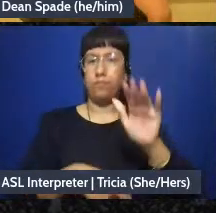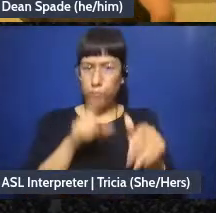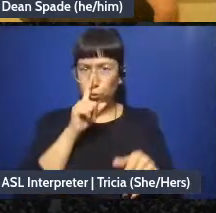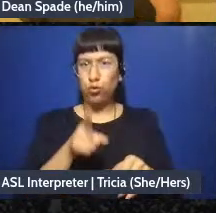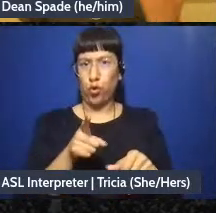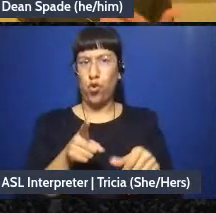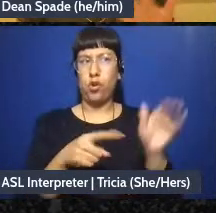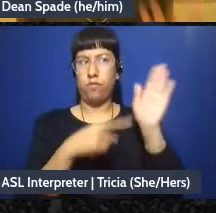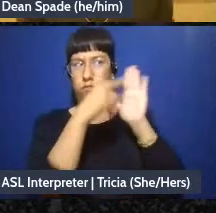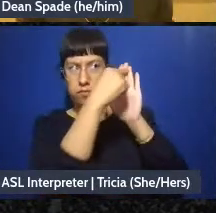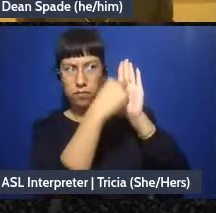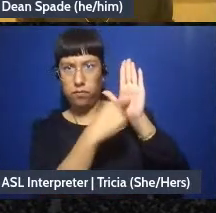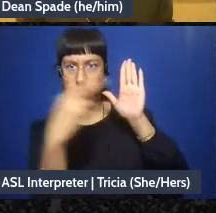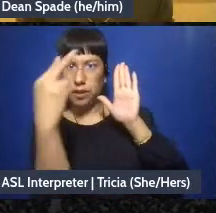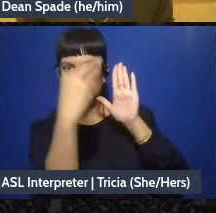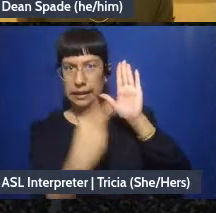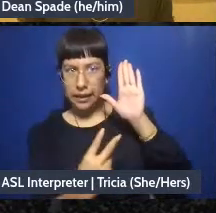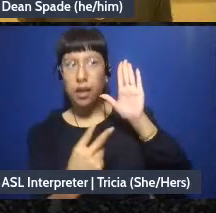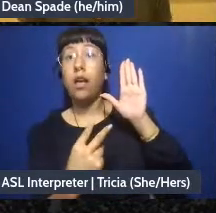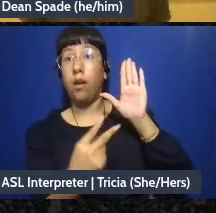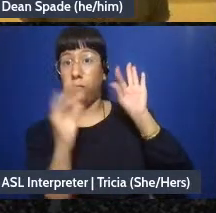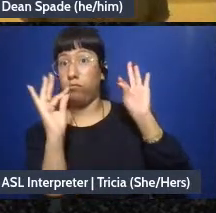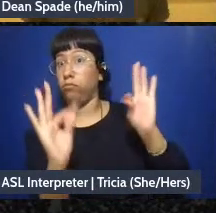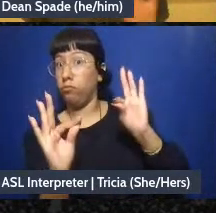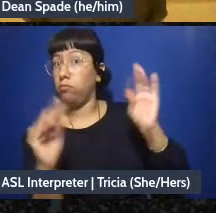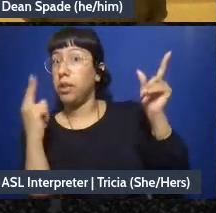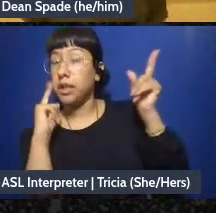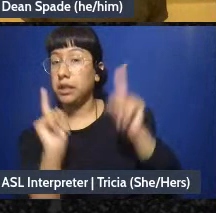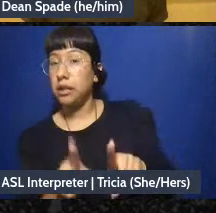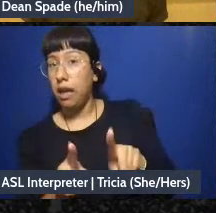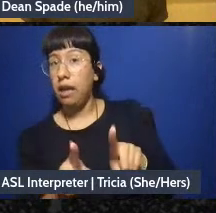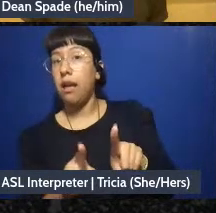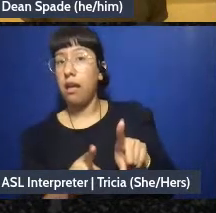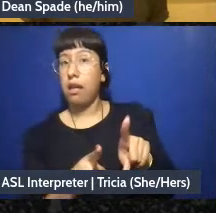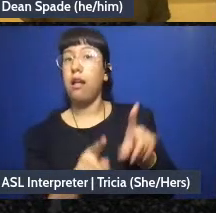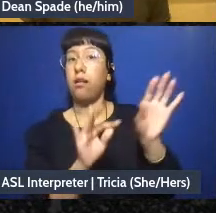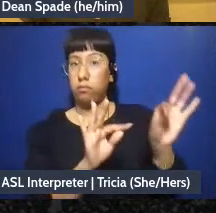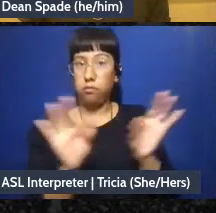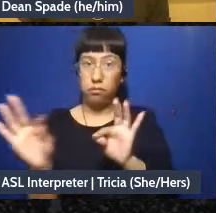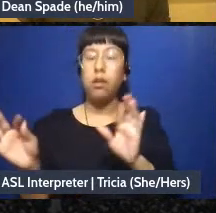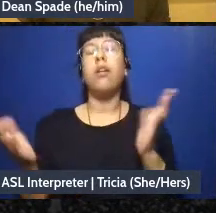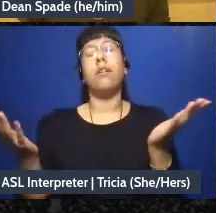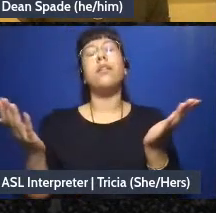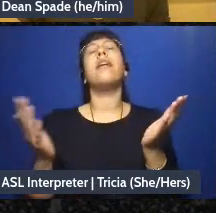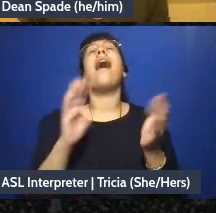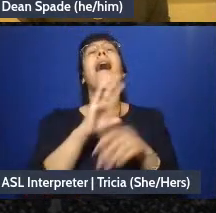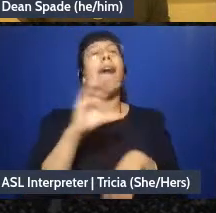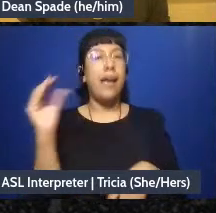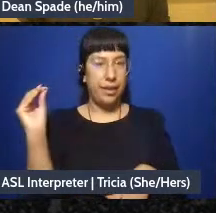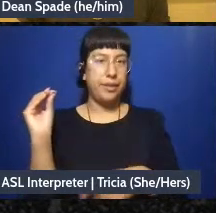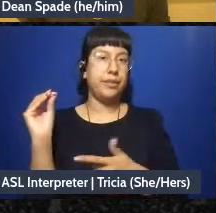have get to consent to what is happening at this meeting and that people